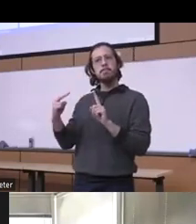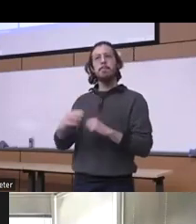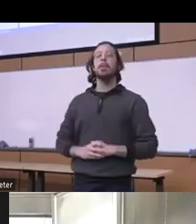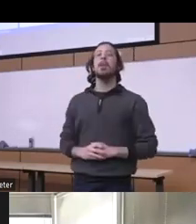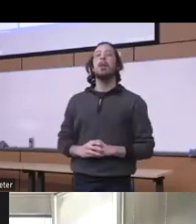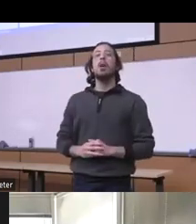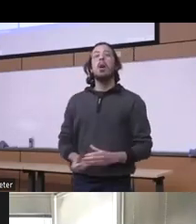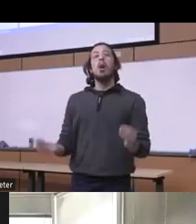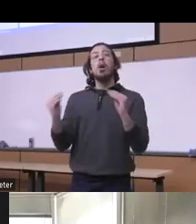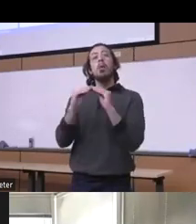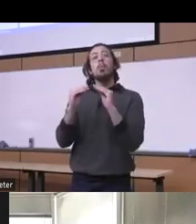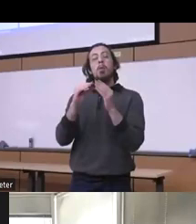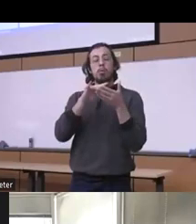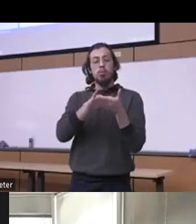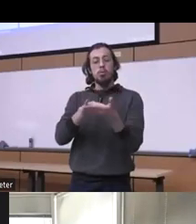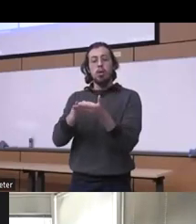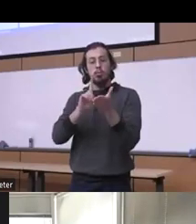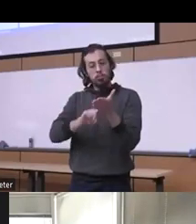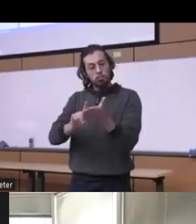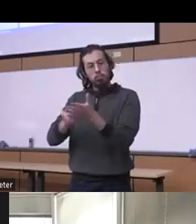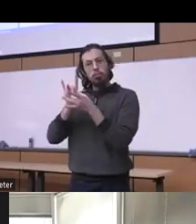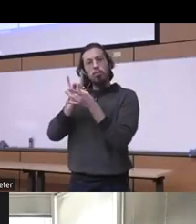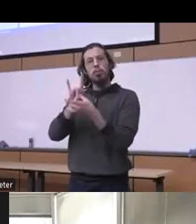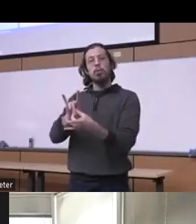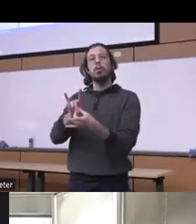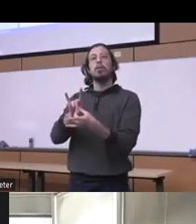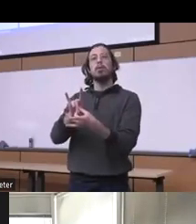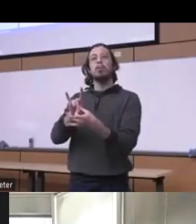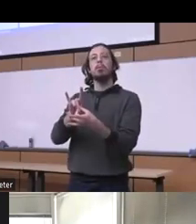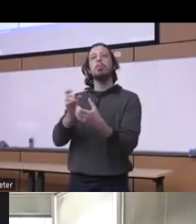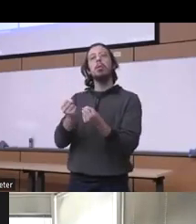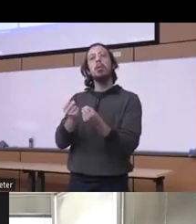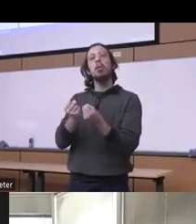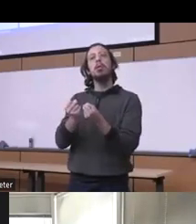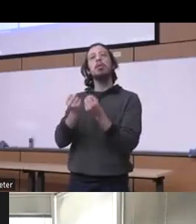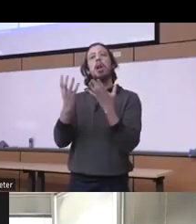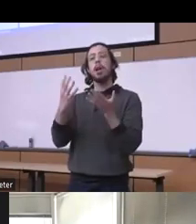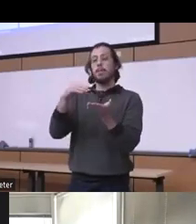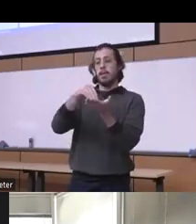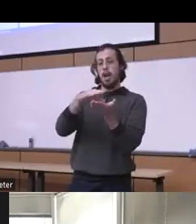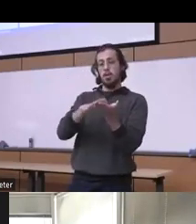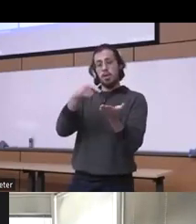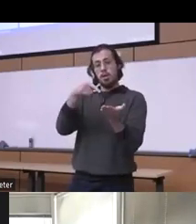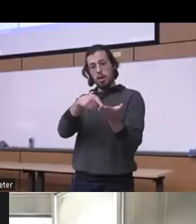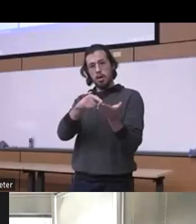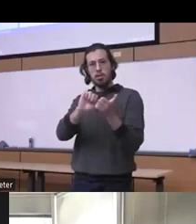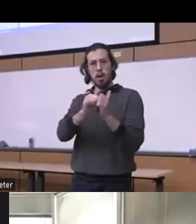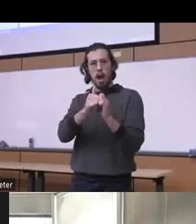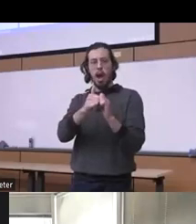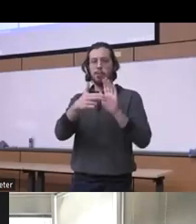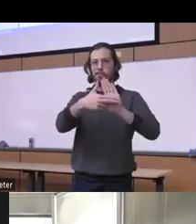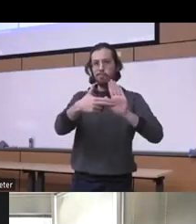basically that determined that a lot of basically even the documentation that has been noticed in in